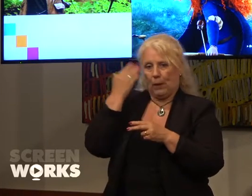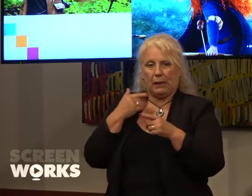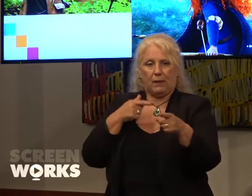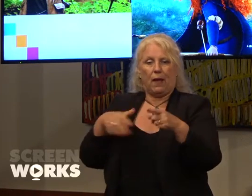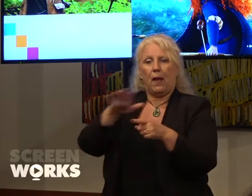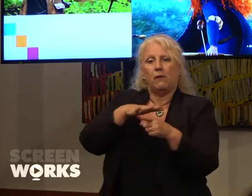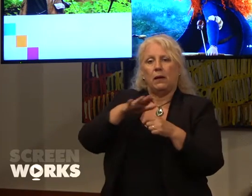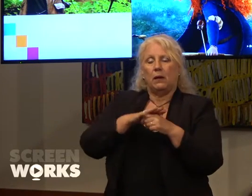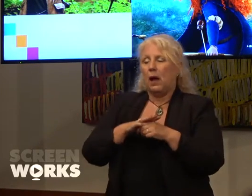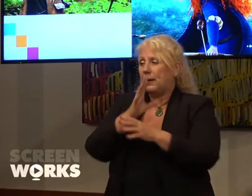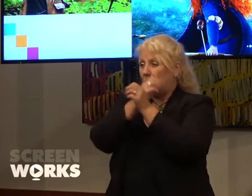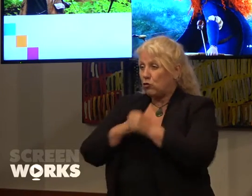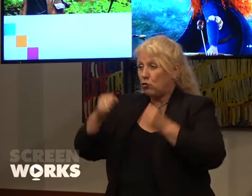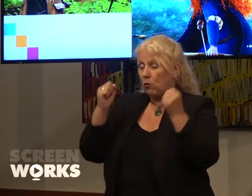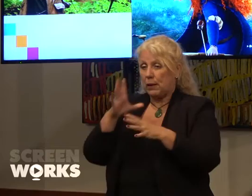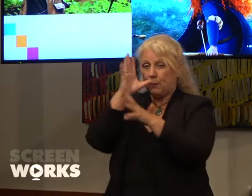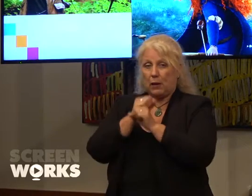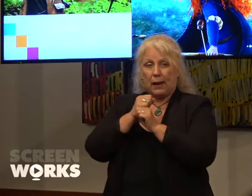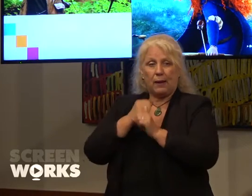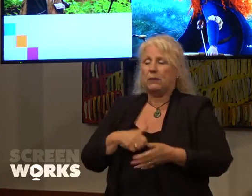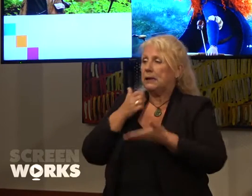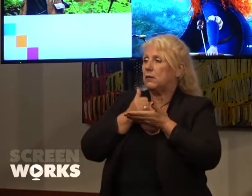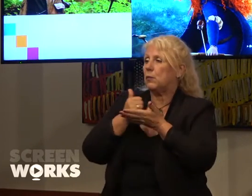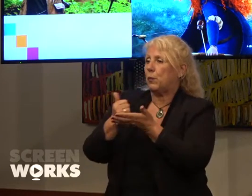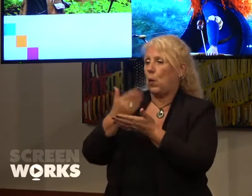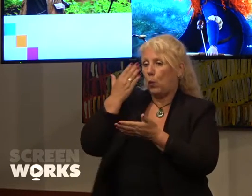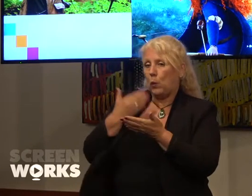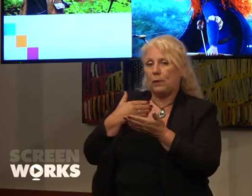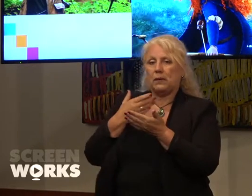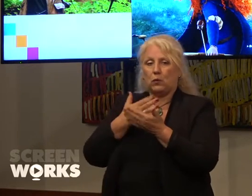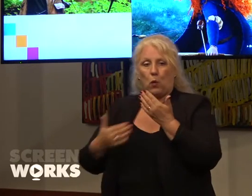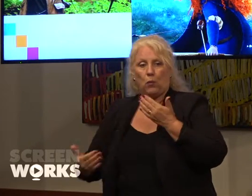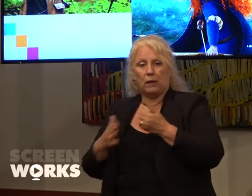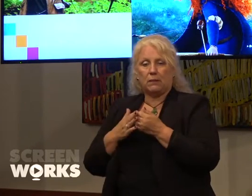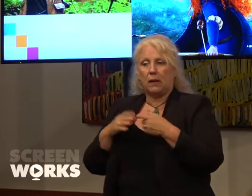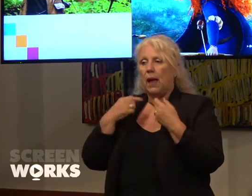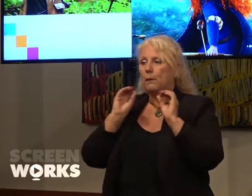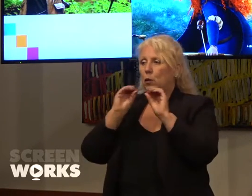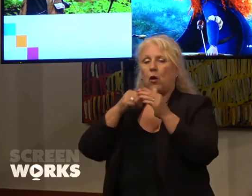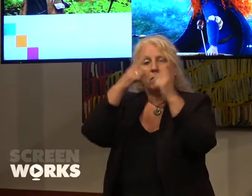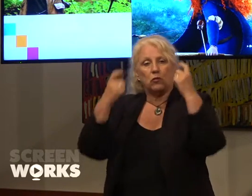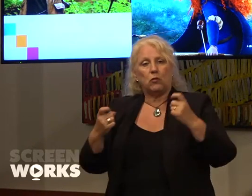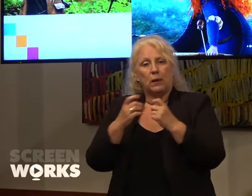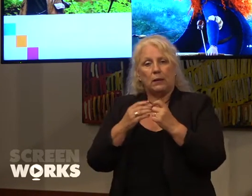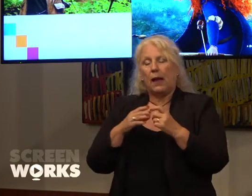commercial reasons to back female stories and storytellers on-screen and as a screen agency we have an incredibly